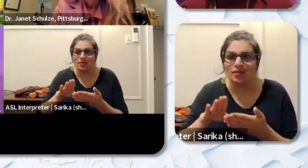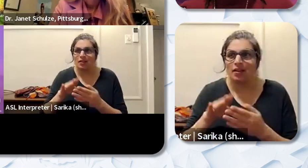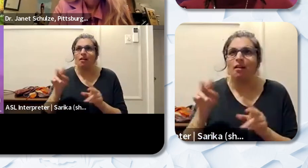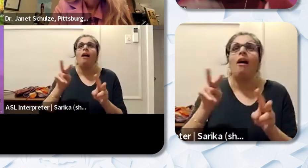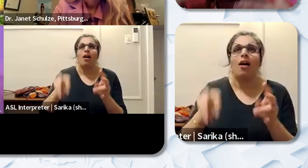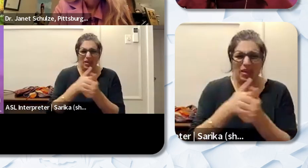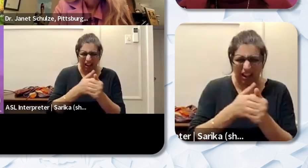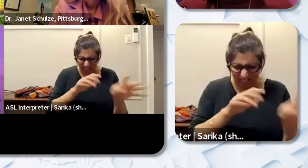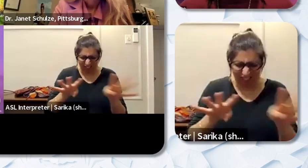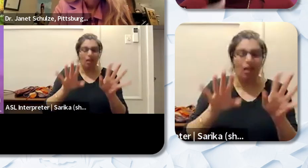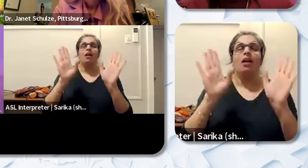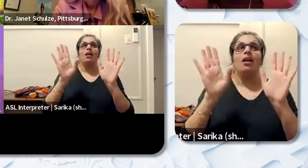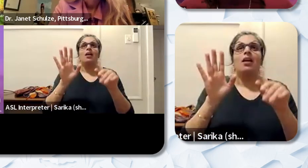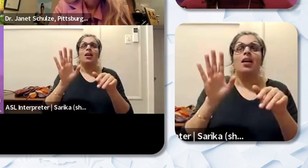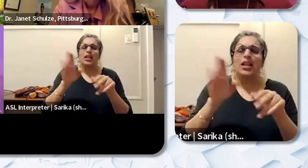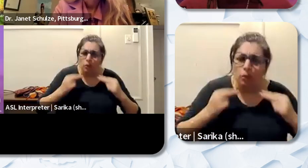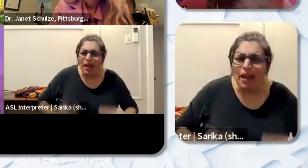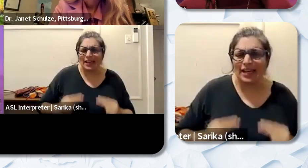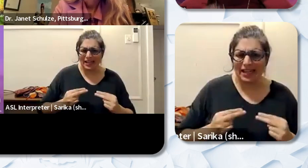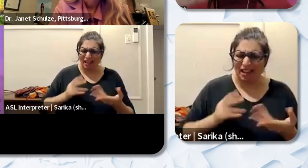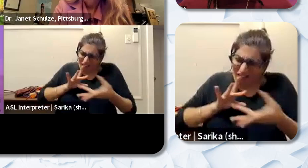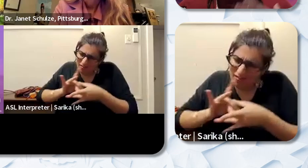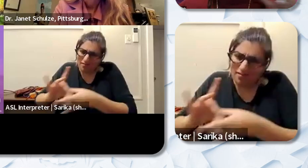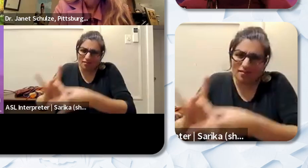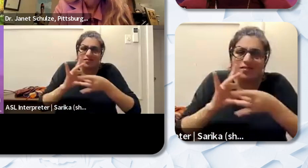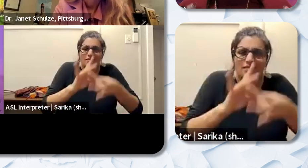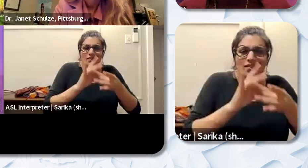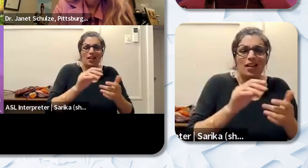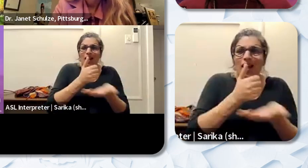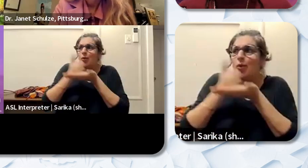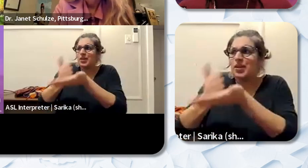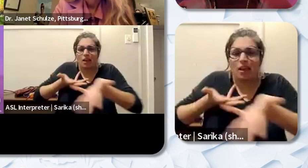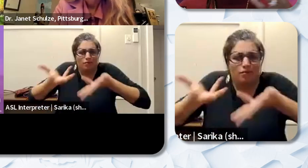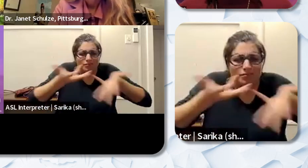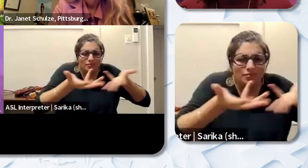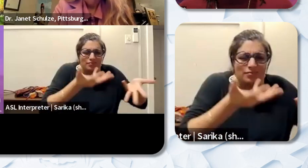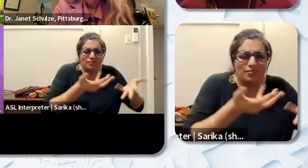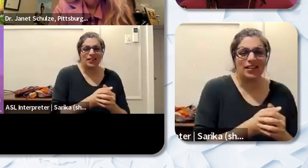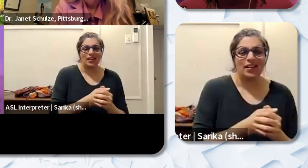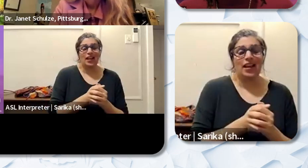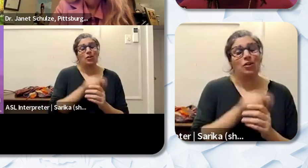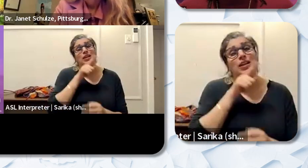with them helping them navigate social emotional skills and needs and just really loving on them.